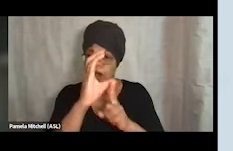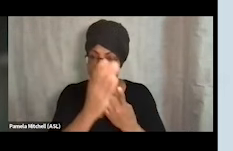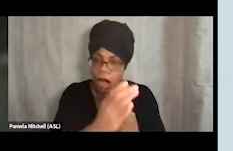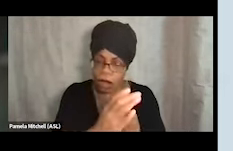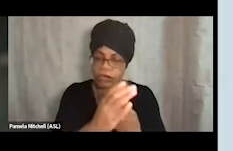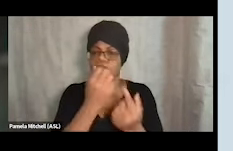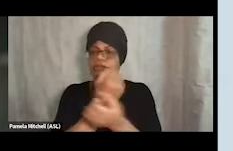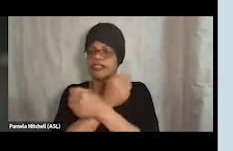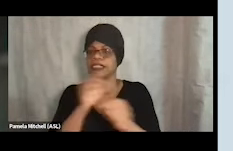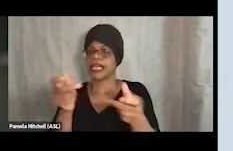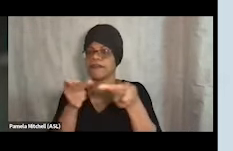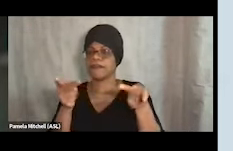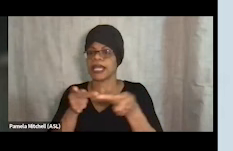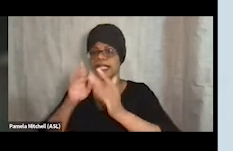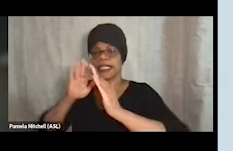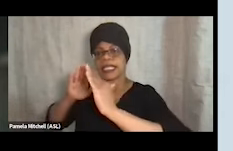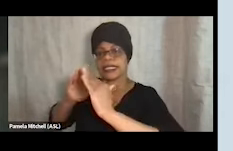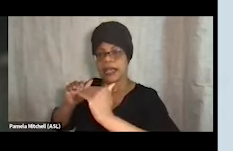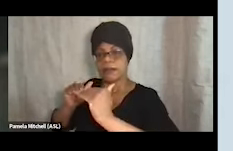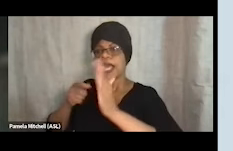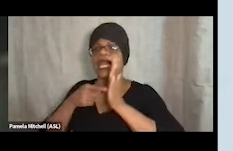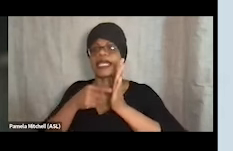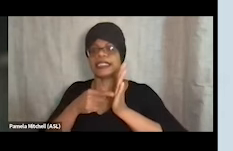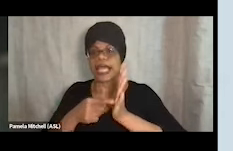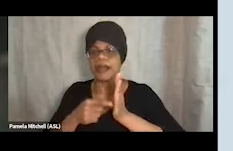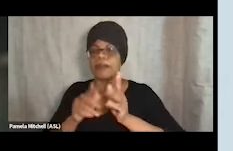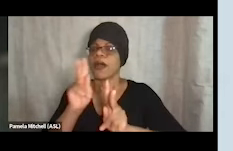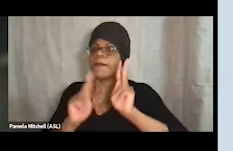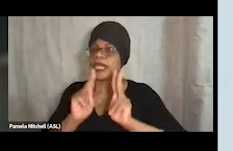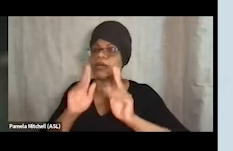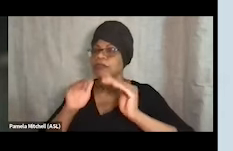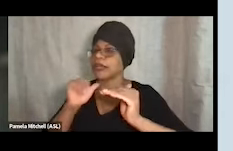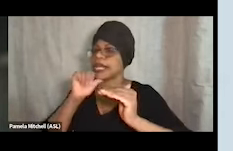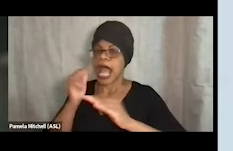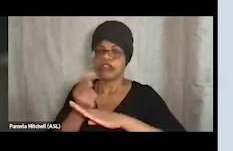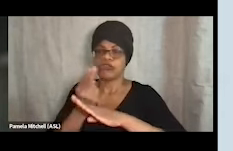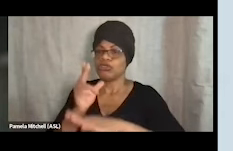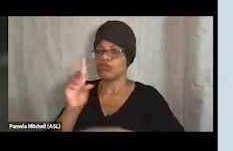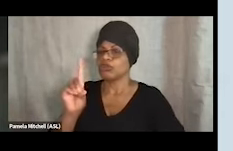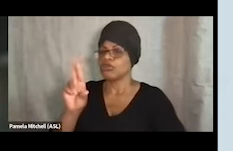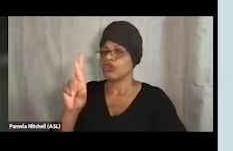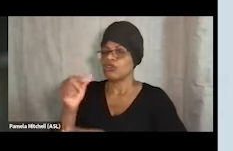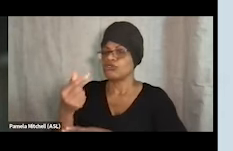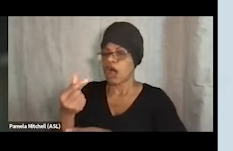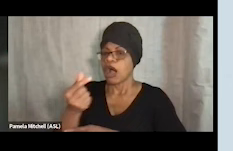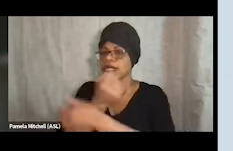for example that people are expected not to use in the shelter, but it is a space that is safe for people who are